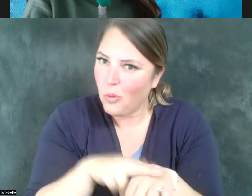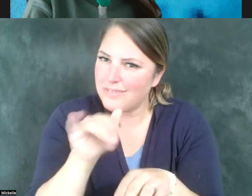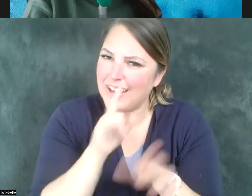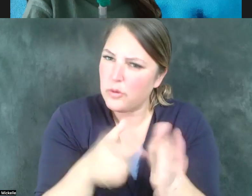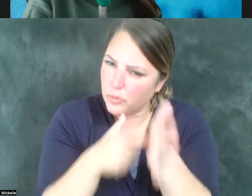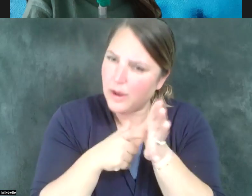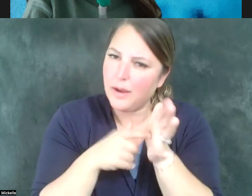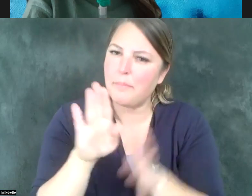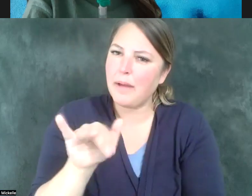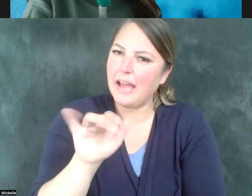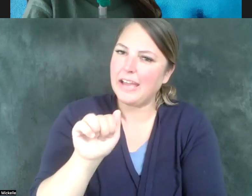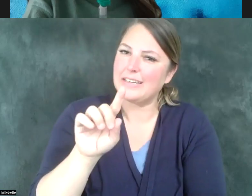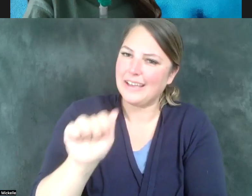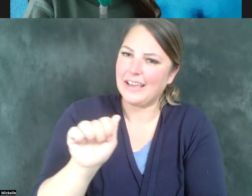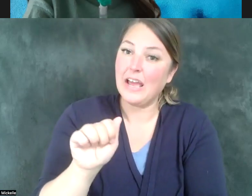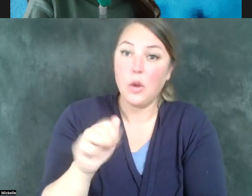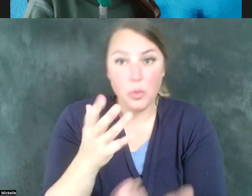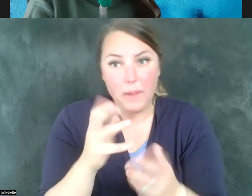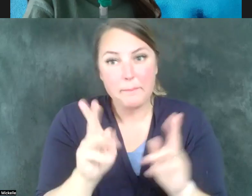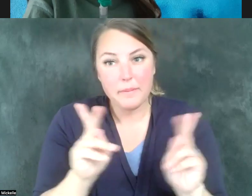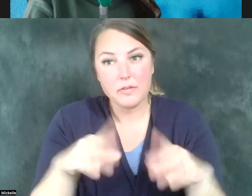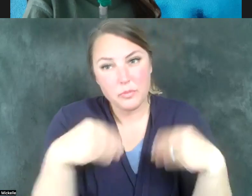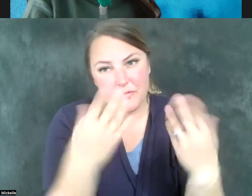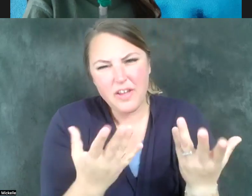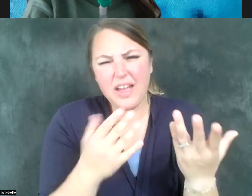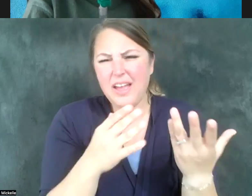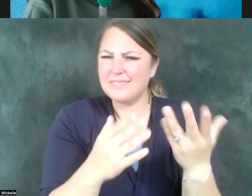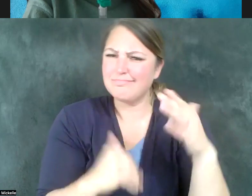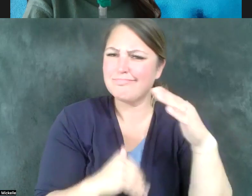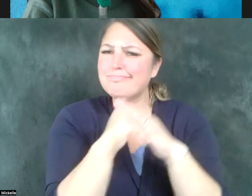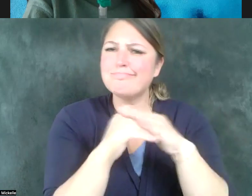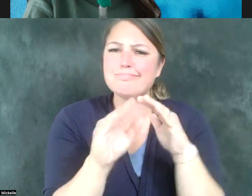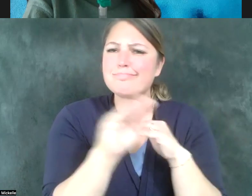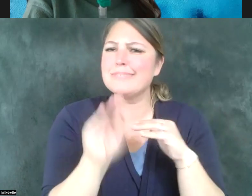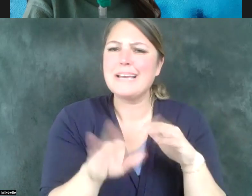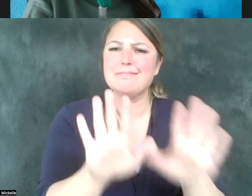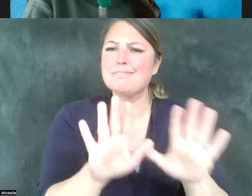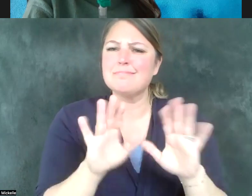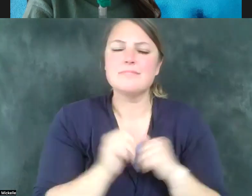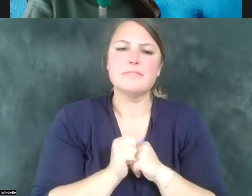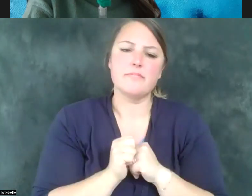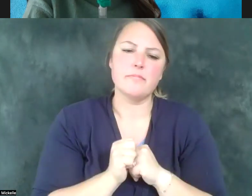It's something that we want employers to provide to the greatest extent possible. And so I think that what would be